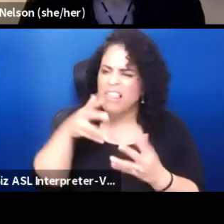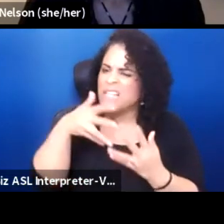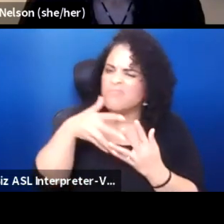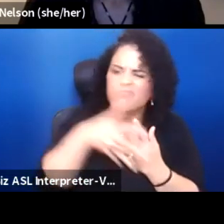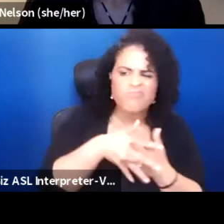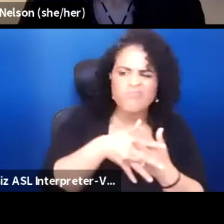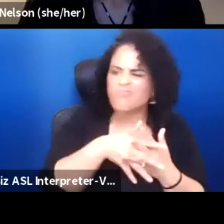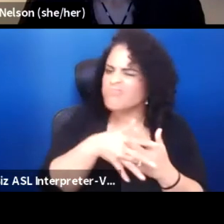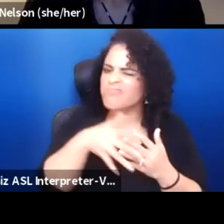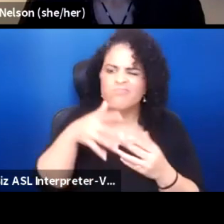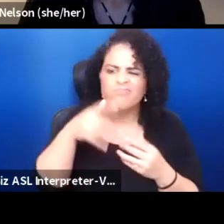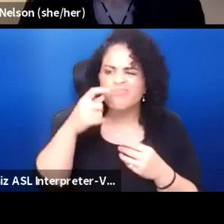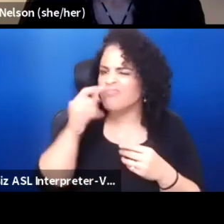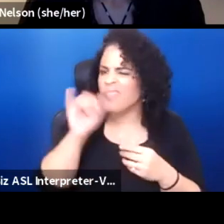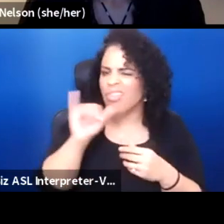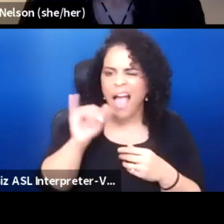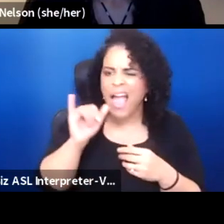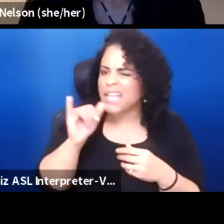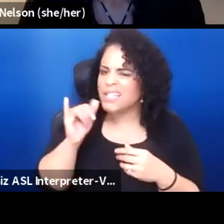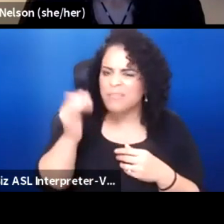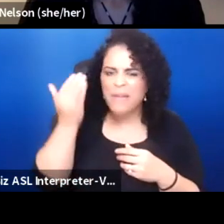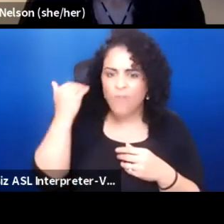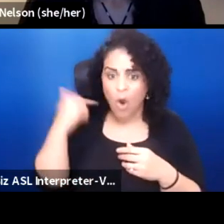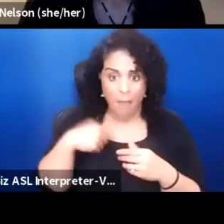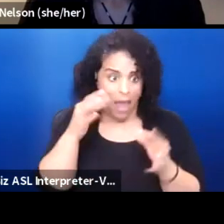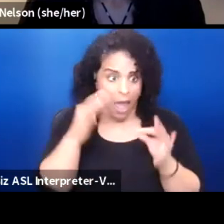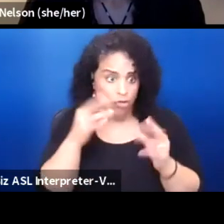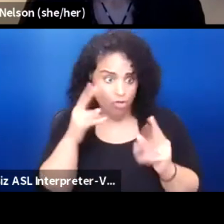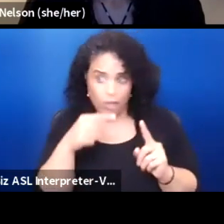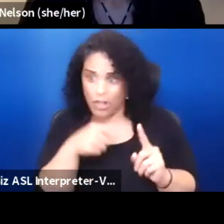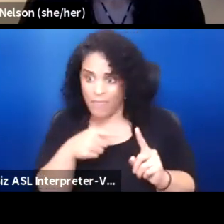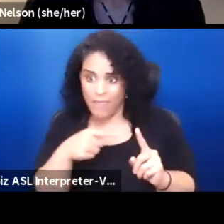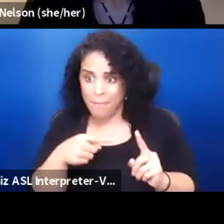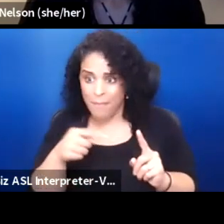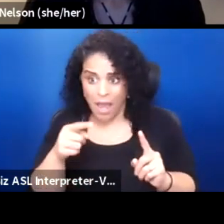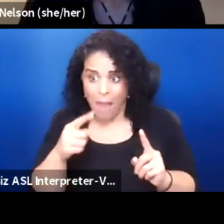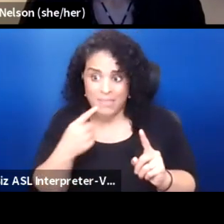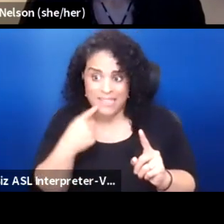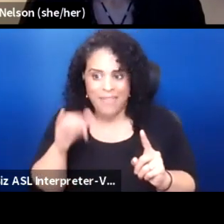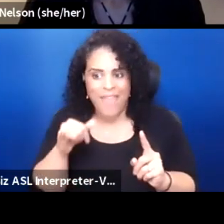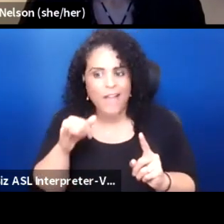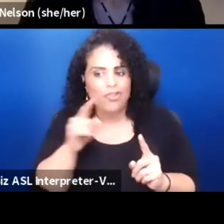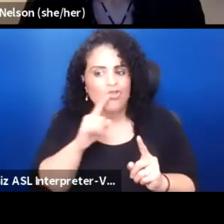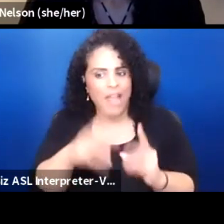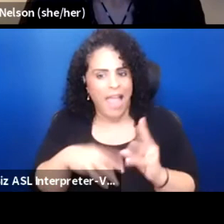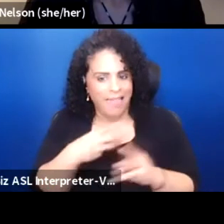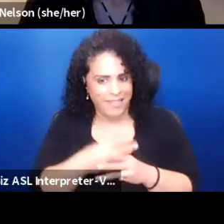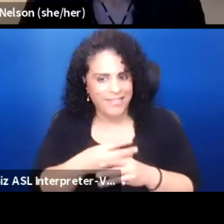And so I'm not judging them at all. I'm just saying that's a reality. And so there's a consideration for that